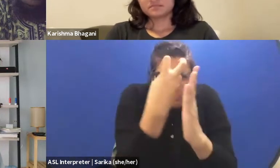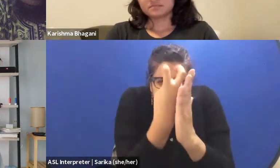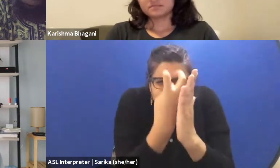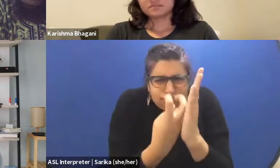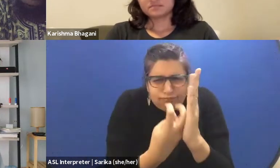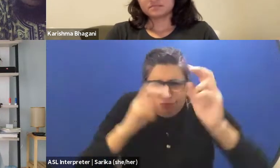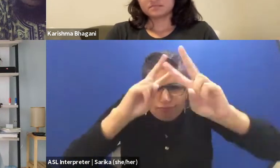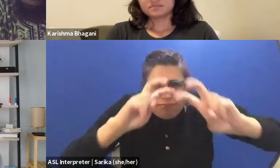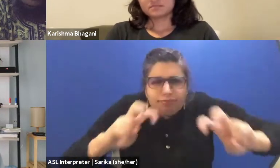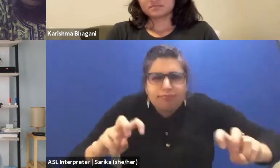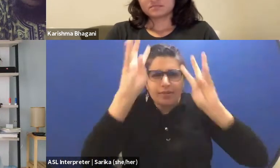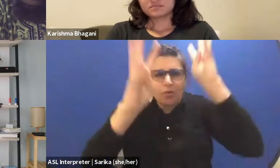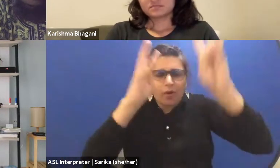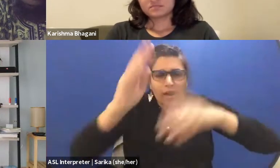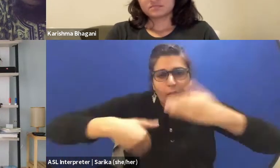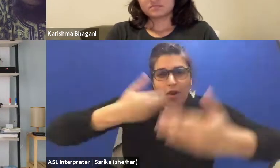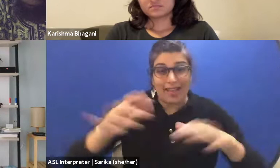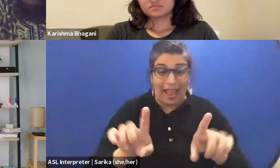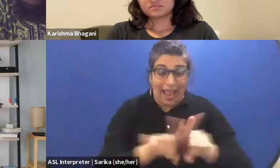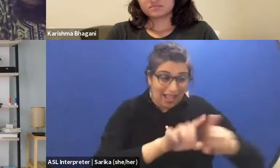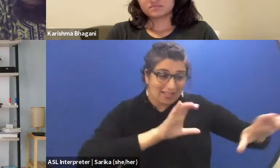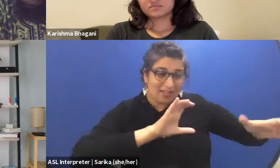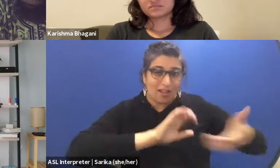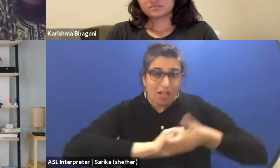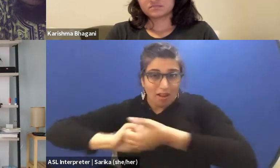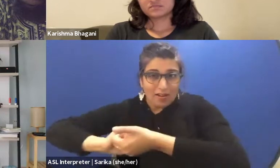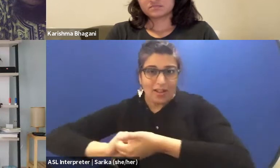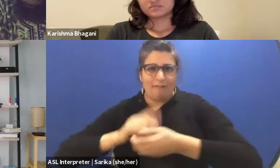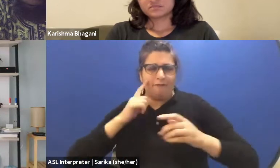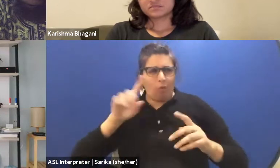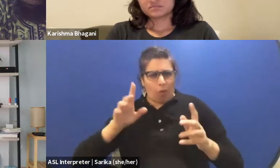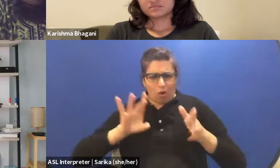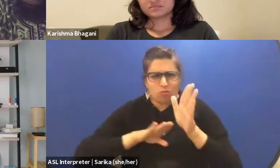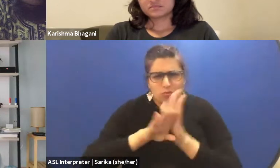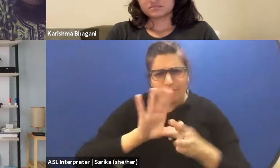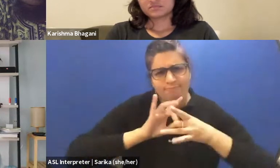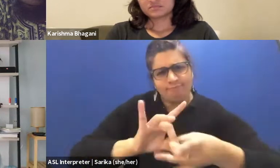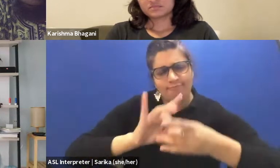as a process of building together relationship, building reciprocity,